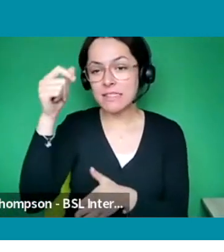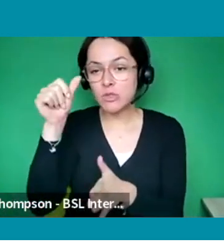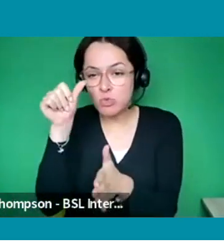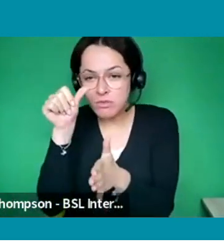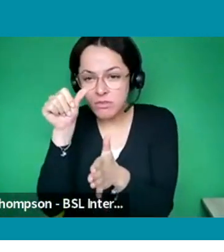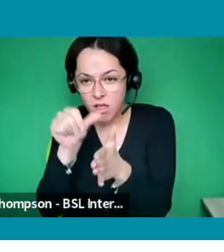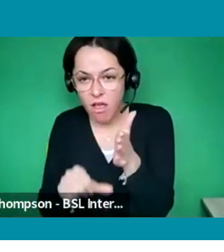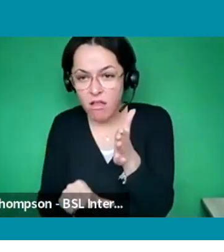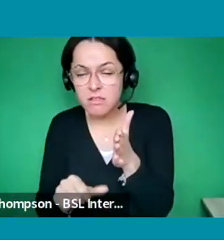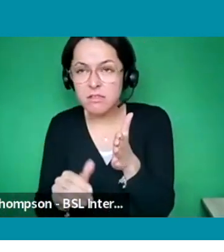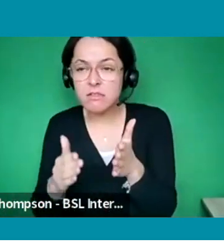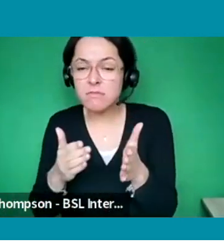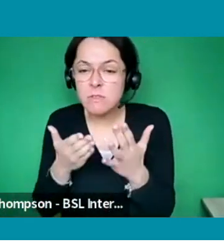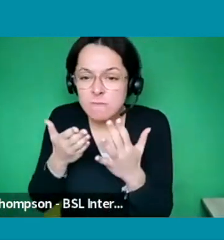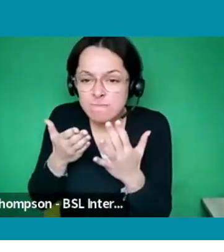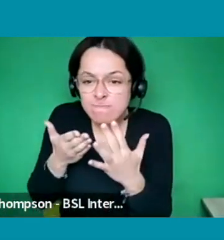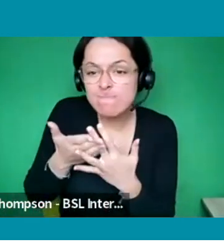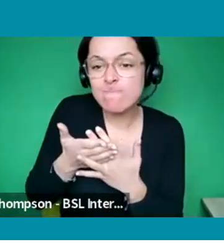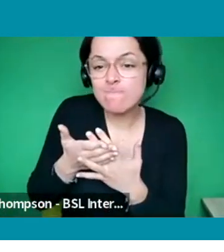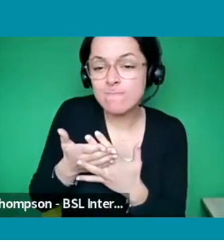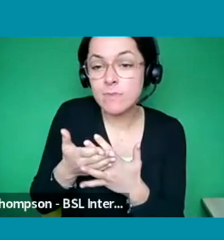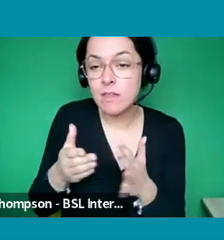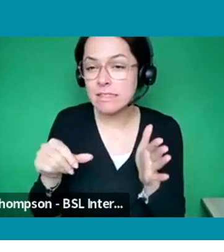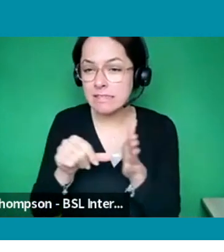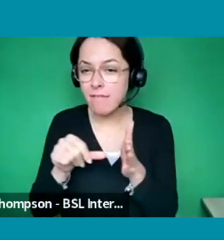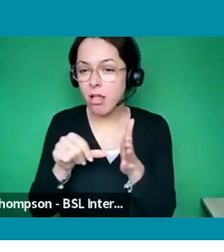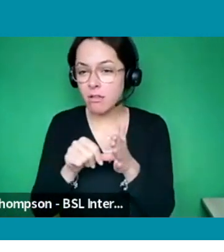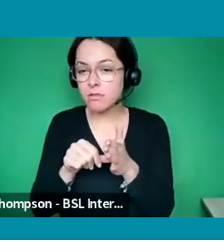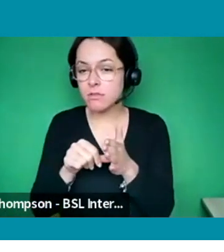bit, but I would say it is quite difficult.